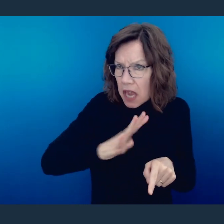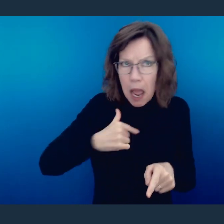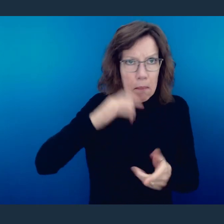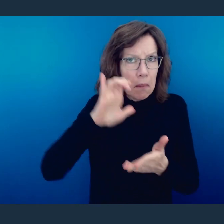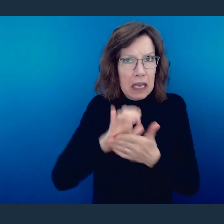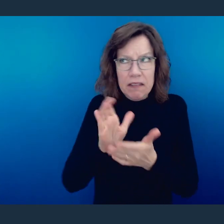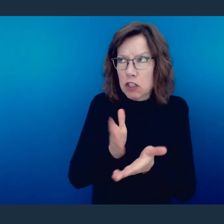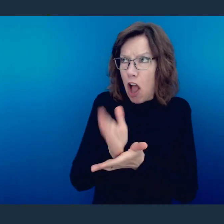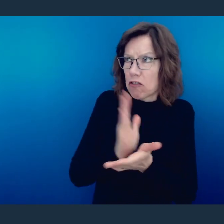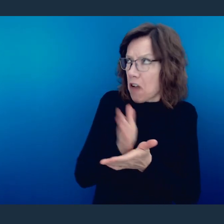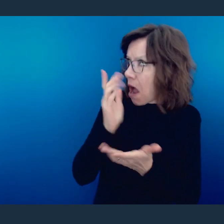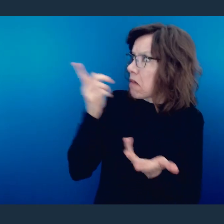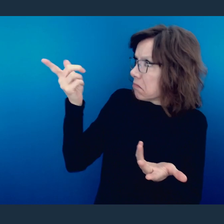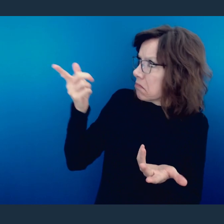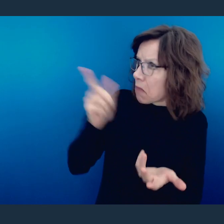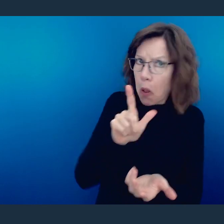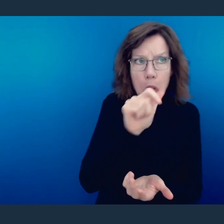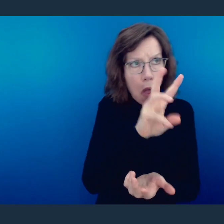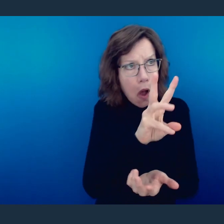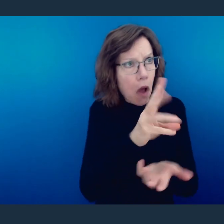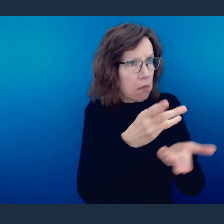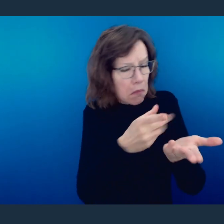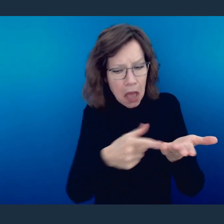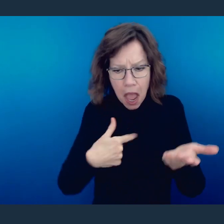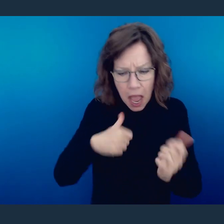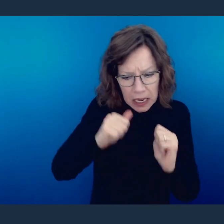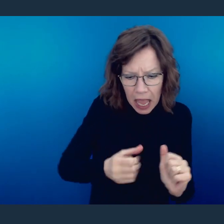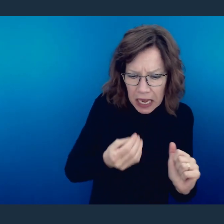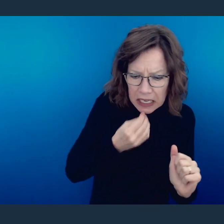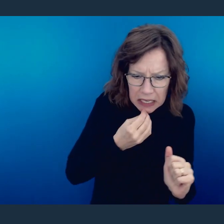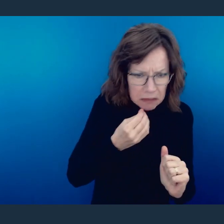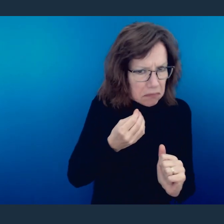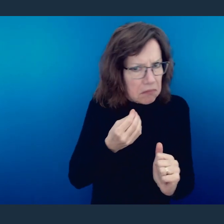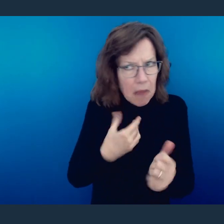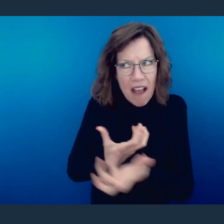because you believe that it's permissible under the law, you believe that it's permissible